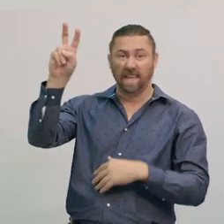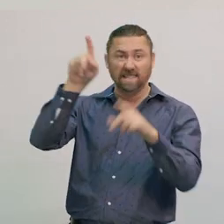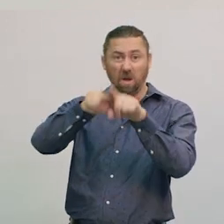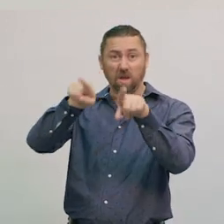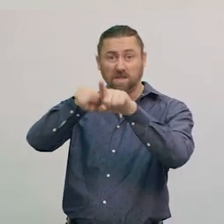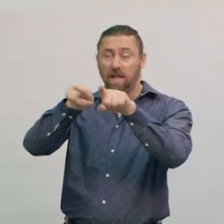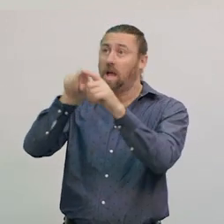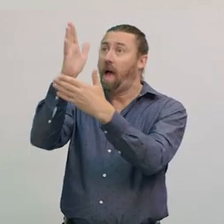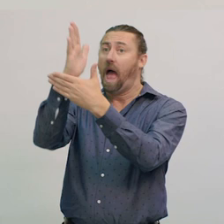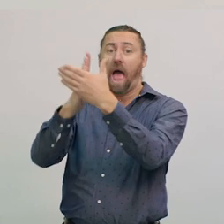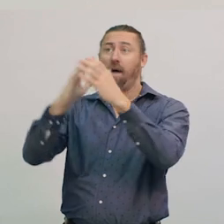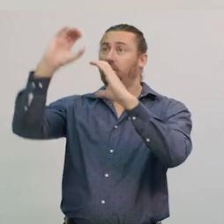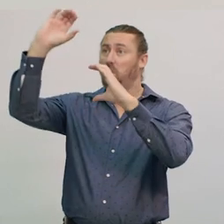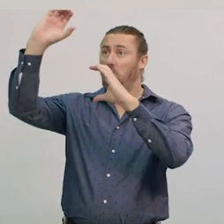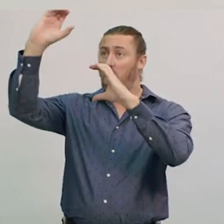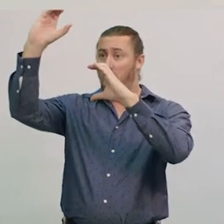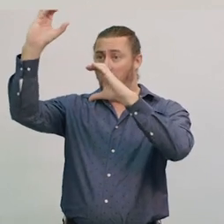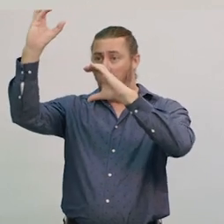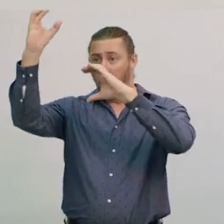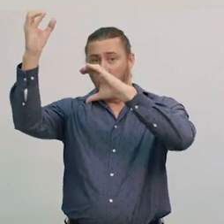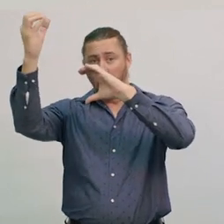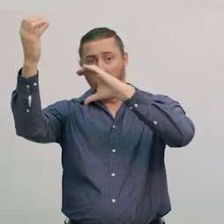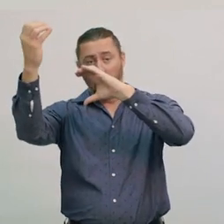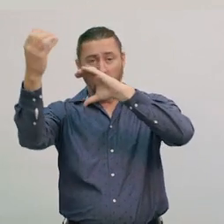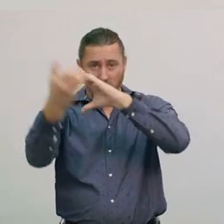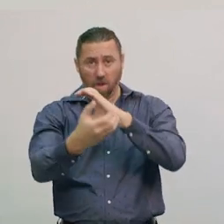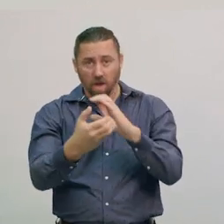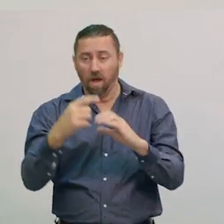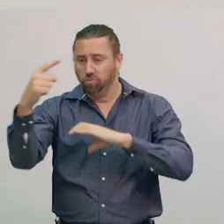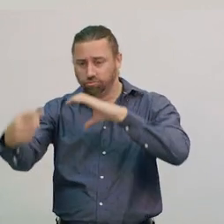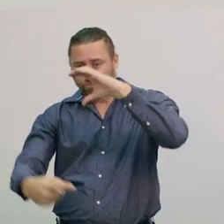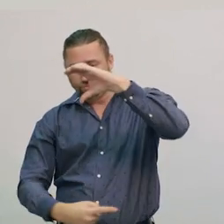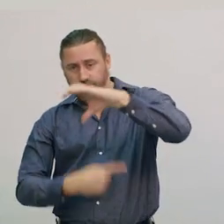or half, of the Moon, because the Moon’s spin and orbit are the same length.